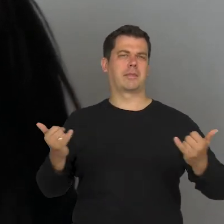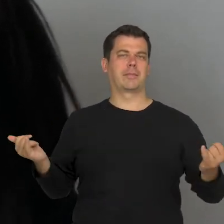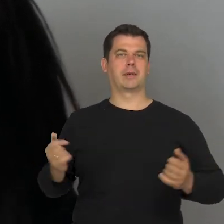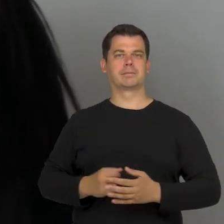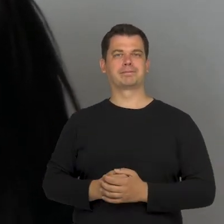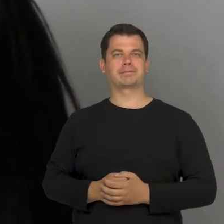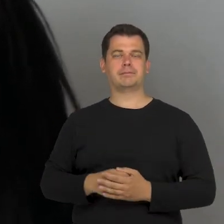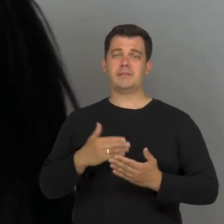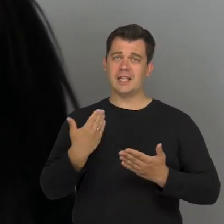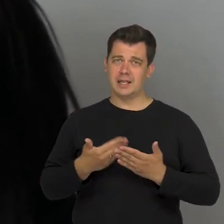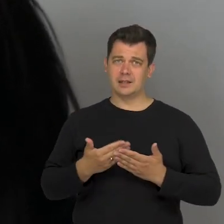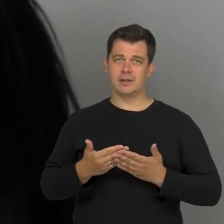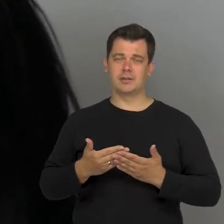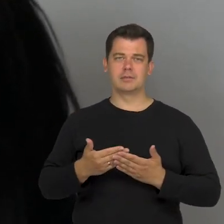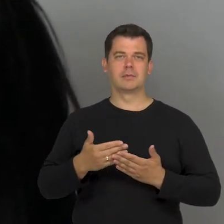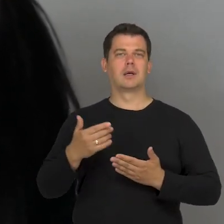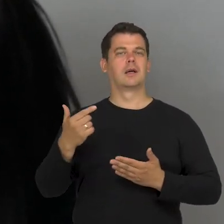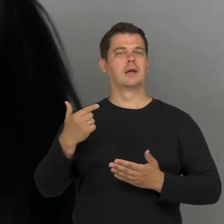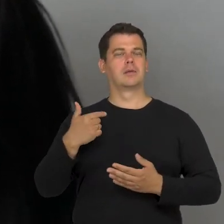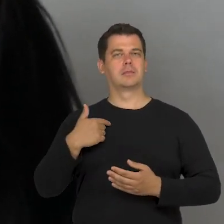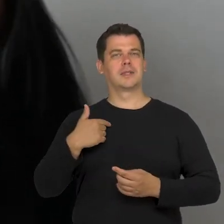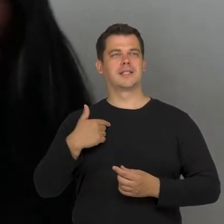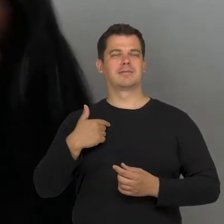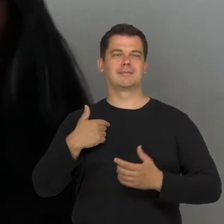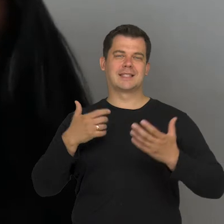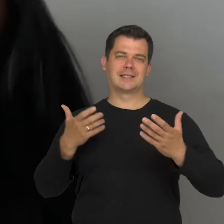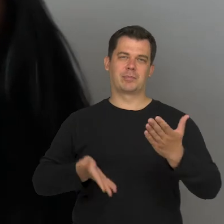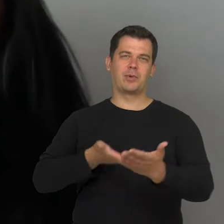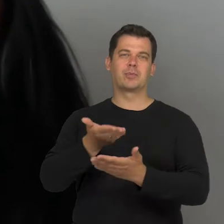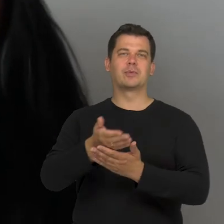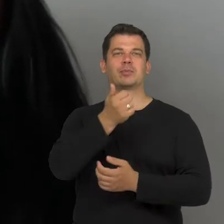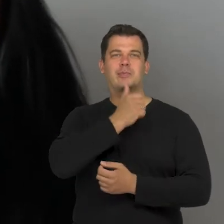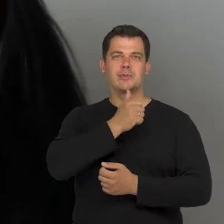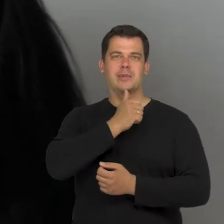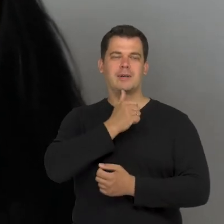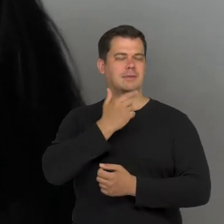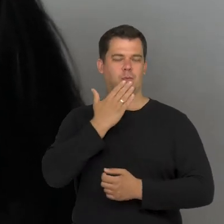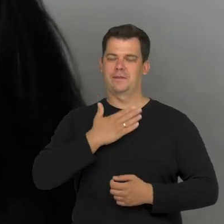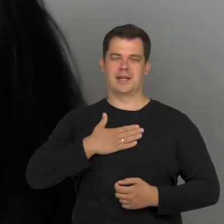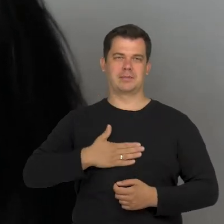So, together with Lennard Davis, I propose an experiment which I love to do.